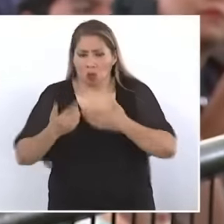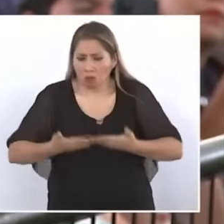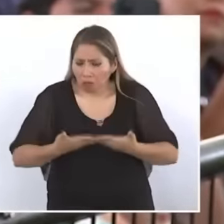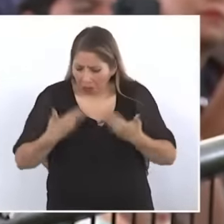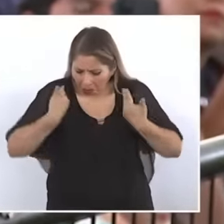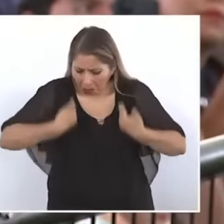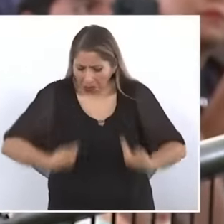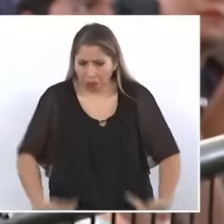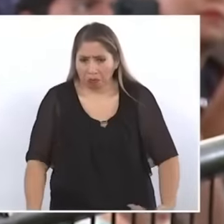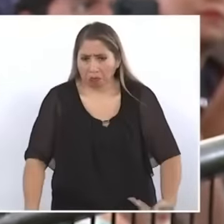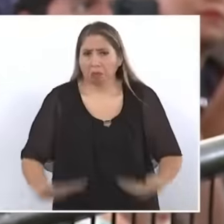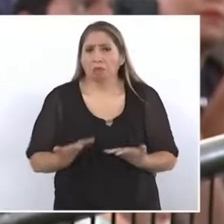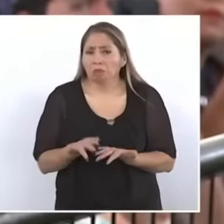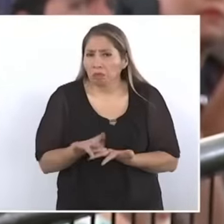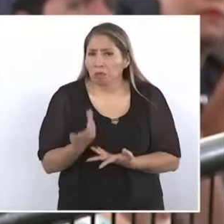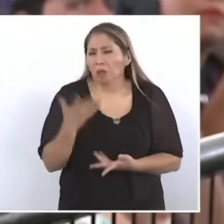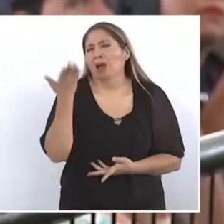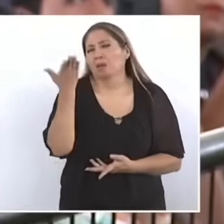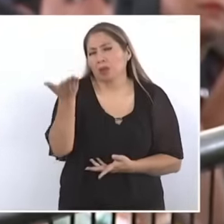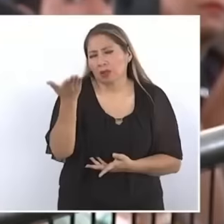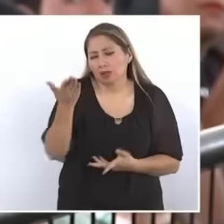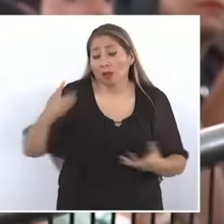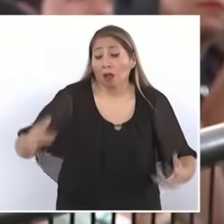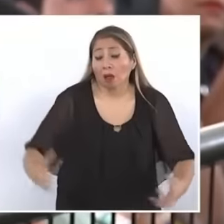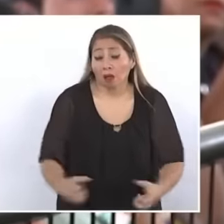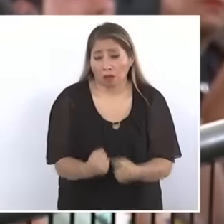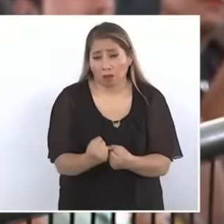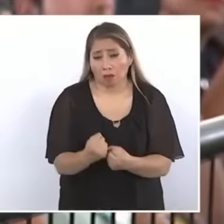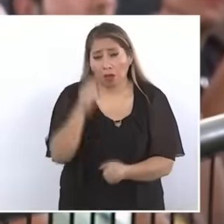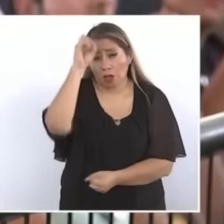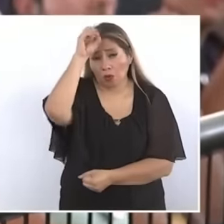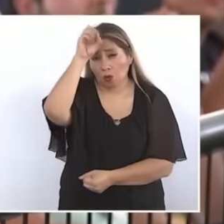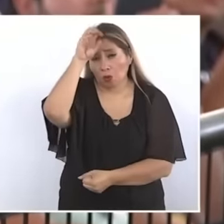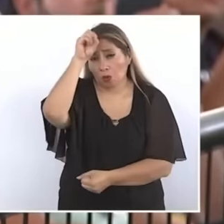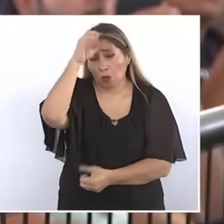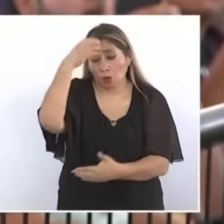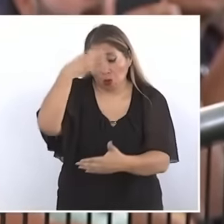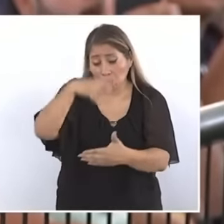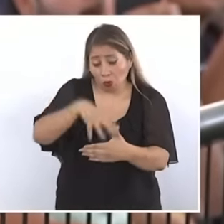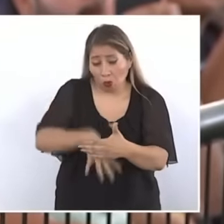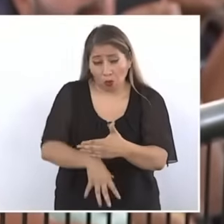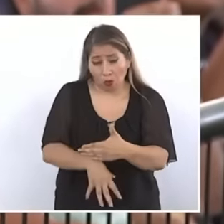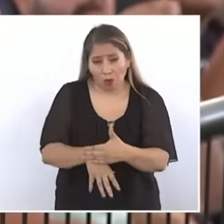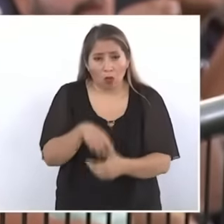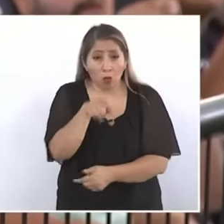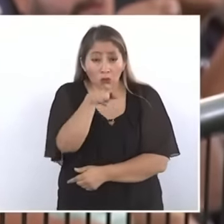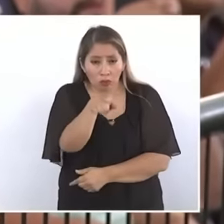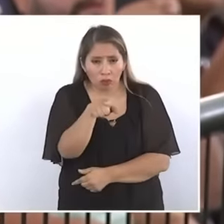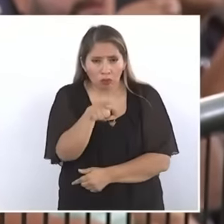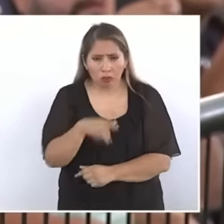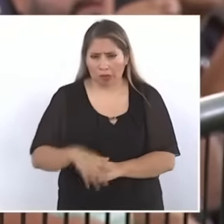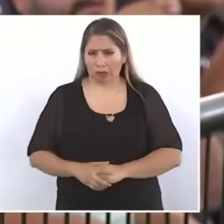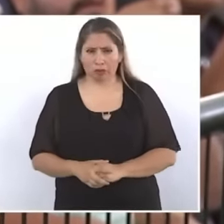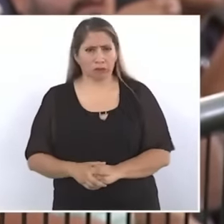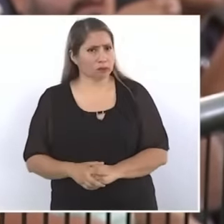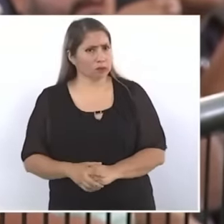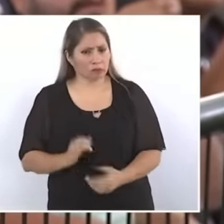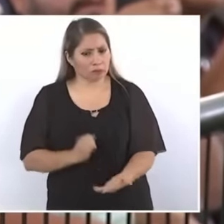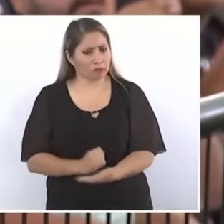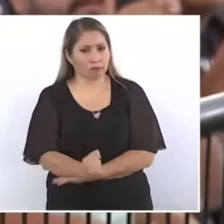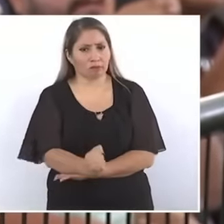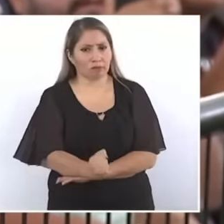of you to ask for the ransom of Conchos' pasta money, you without hesitation told me Yes, I will make